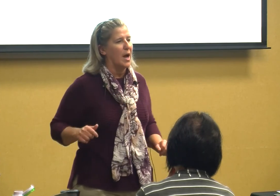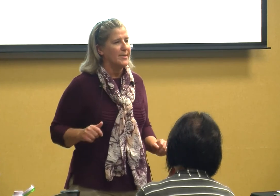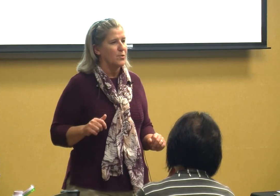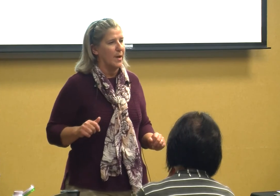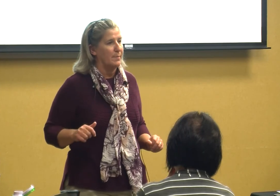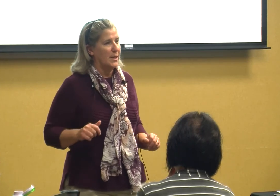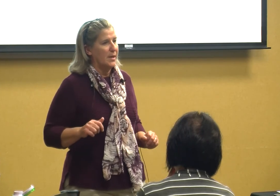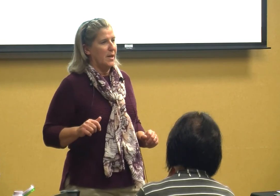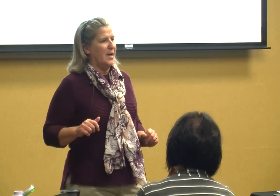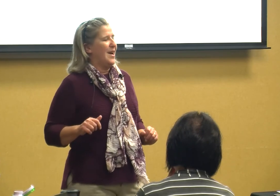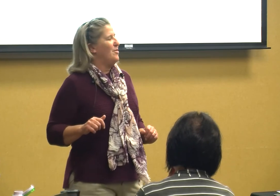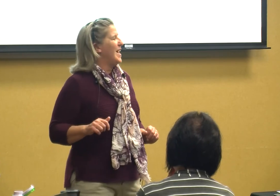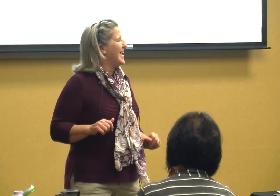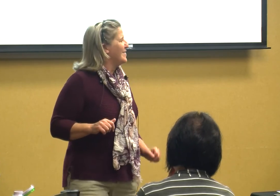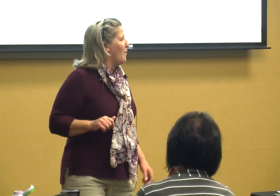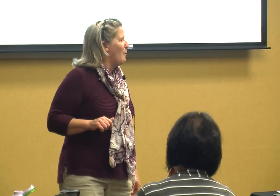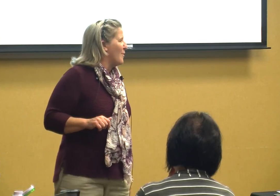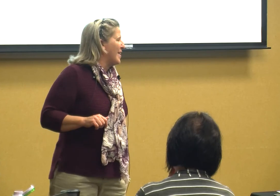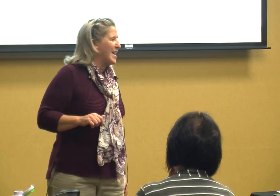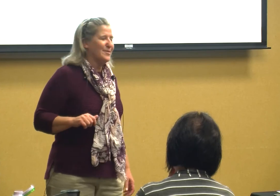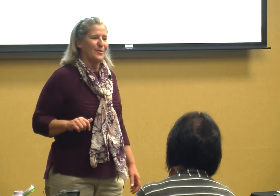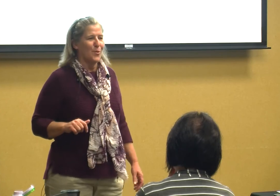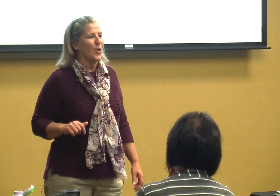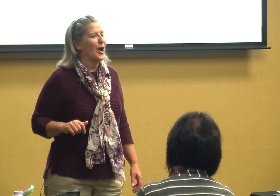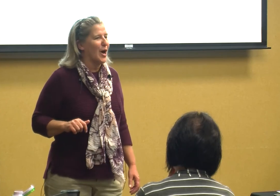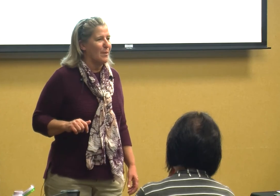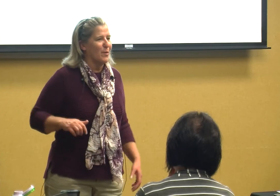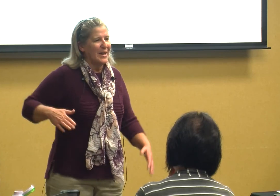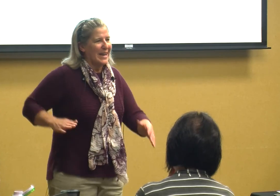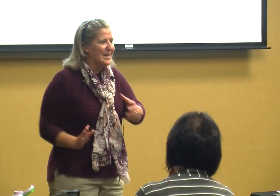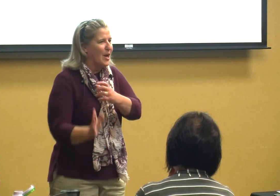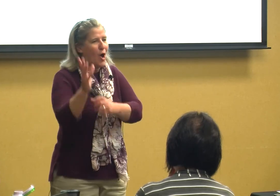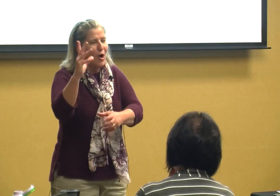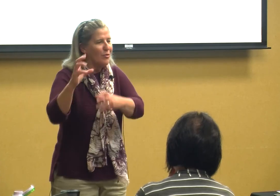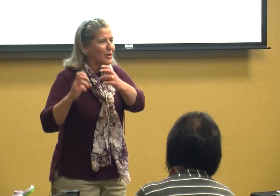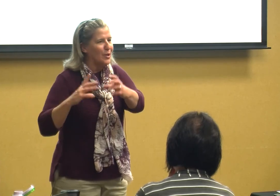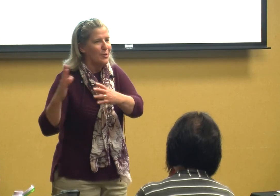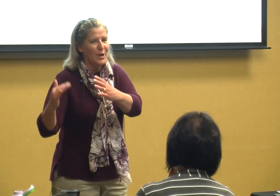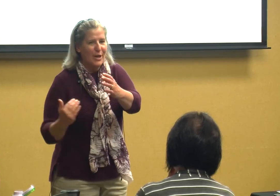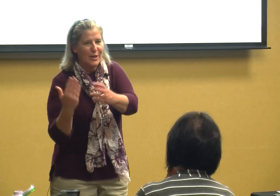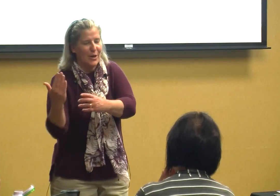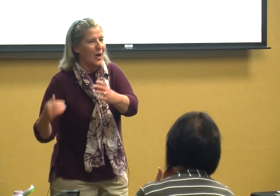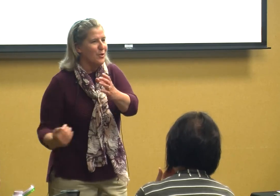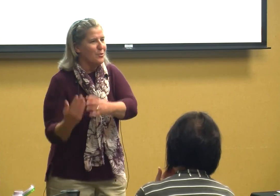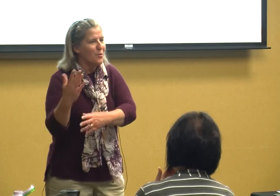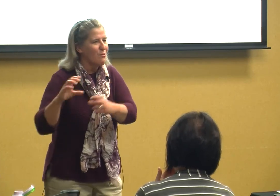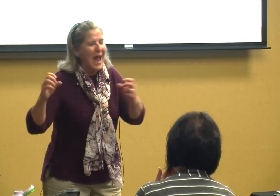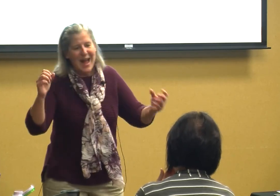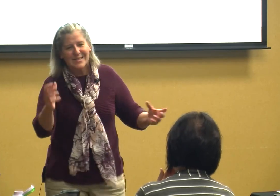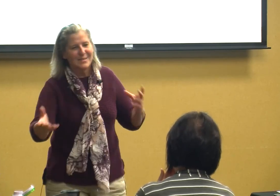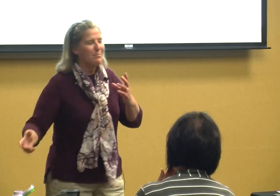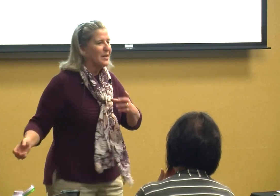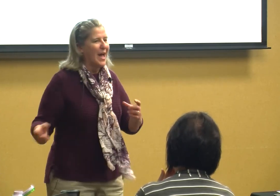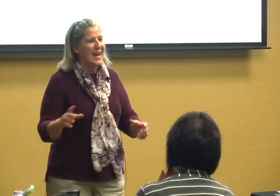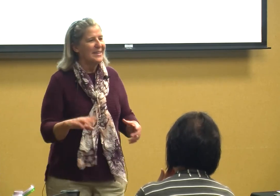ice cream they tore that sore went into all the little you know under the rocks and played and